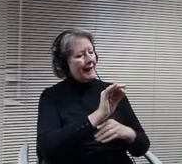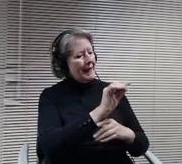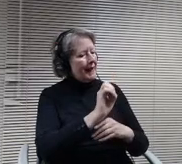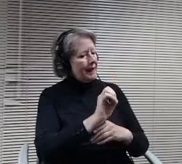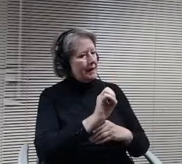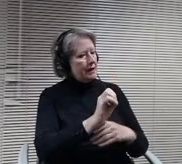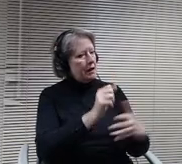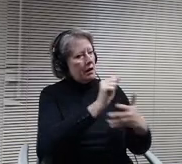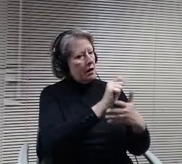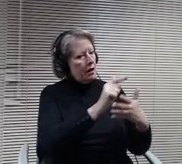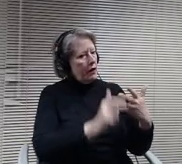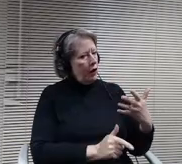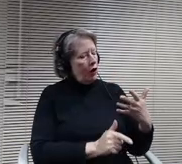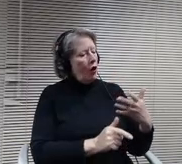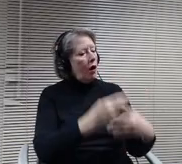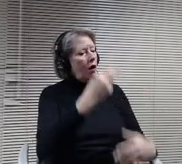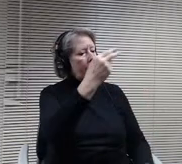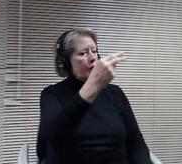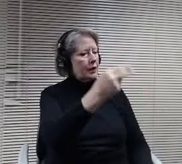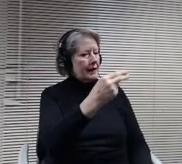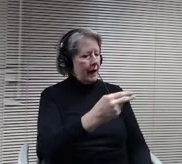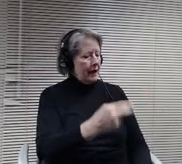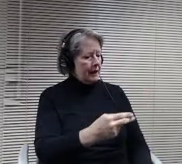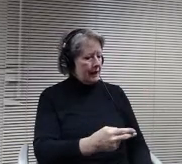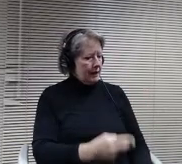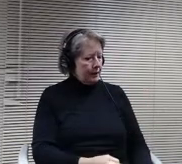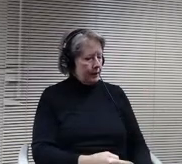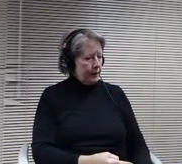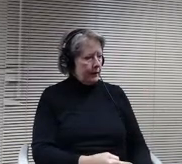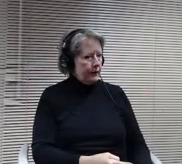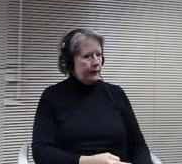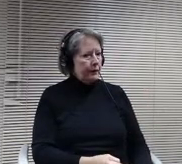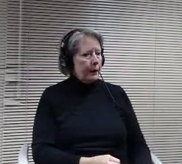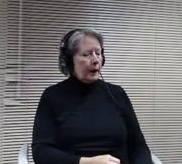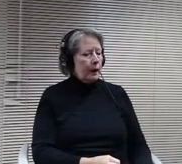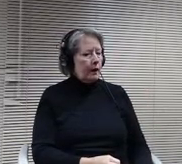they're actually the first Thursday of each month of the